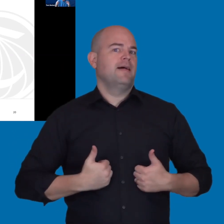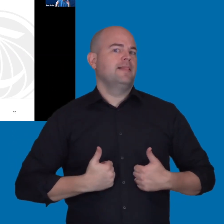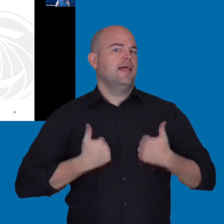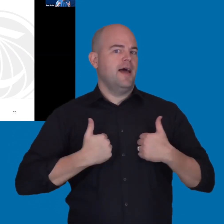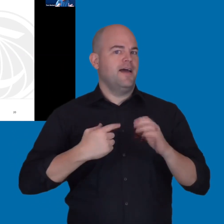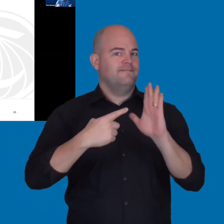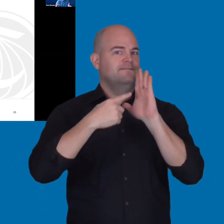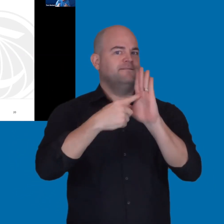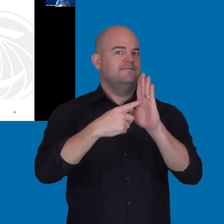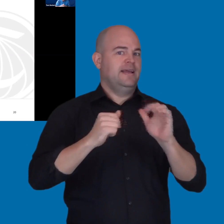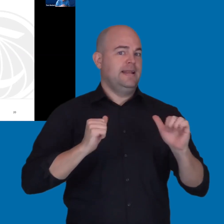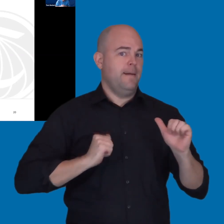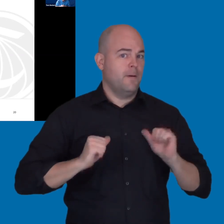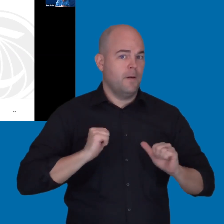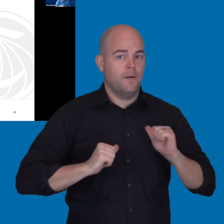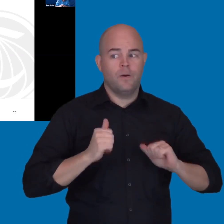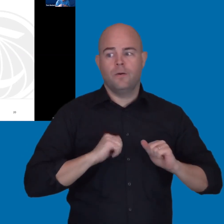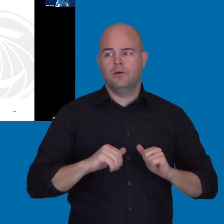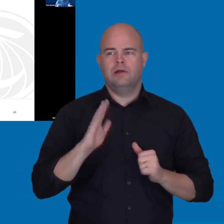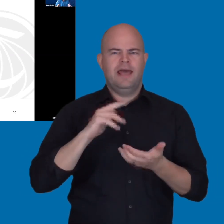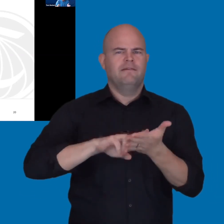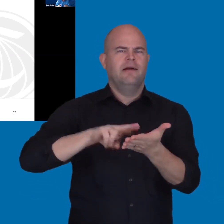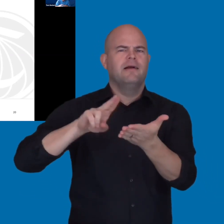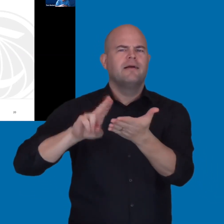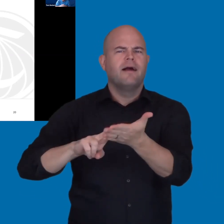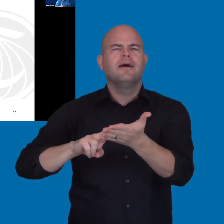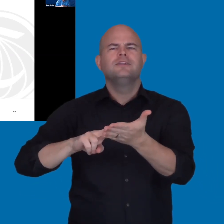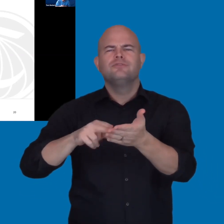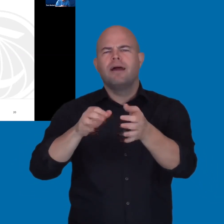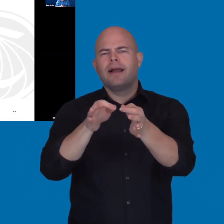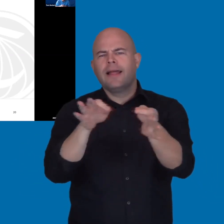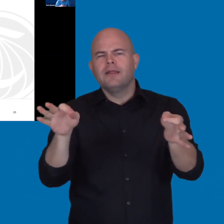You're going to have contract language with an accessibility roadmap and things like that.